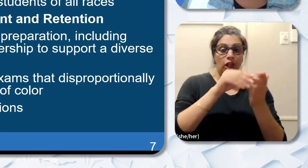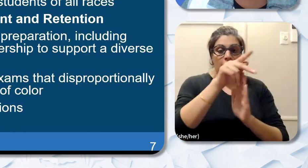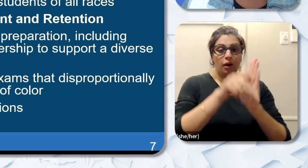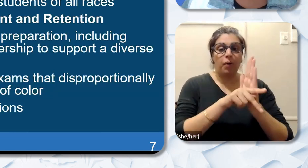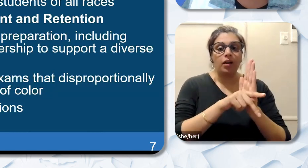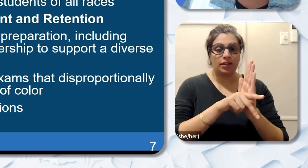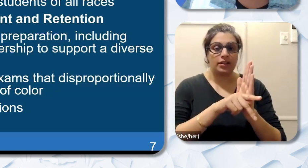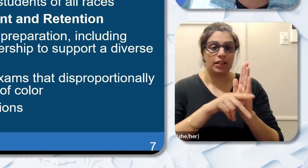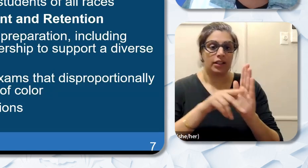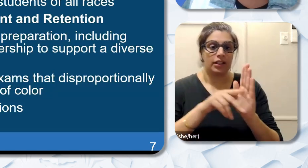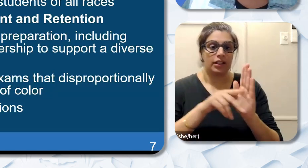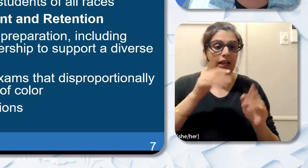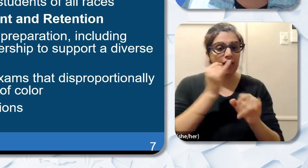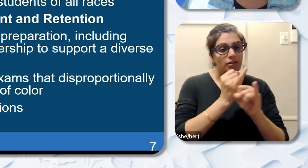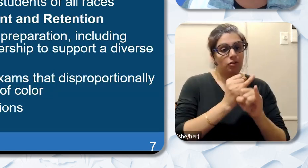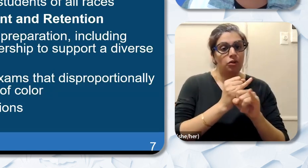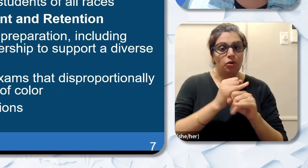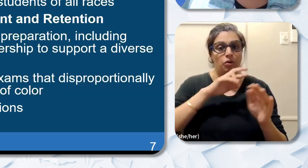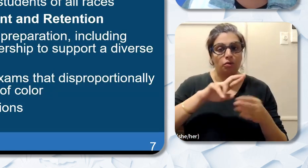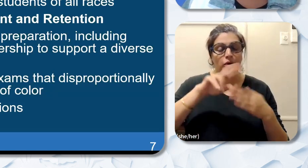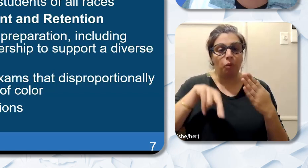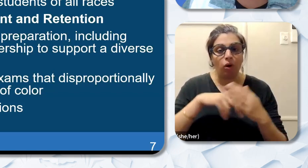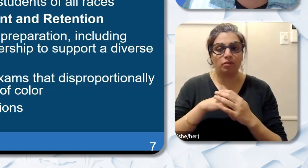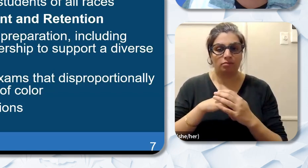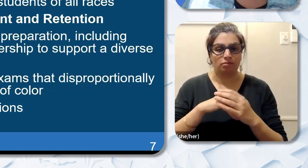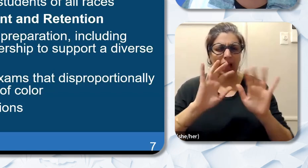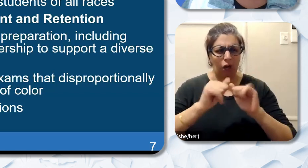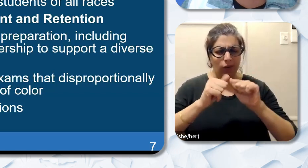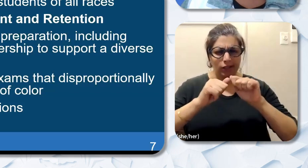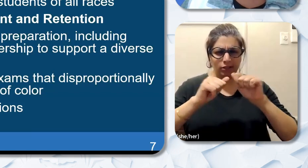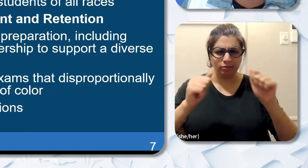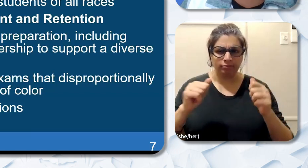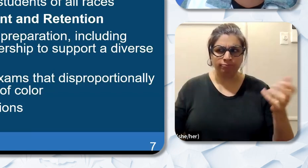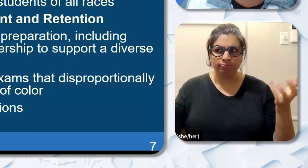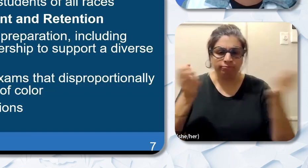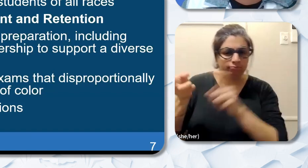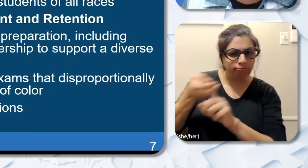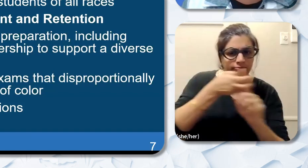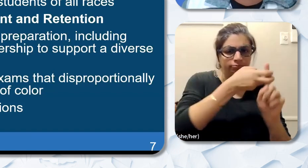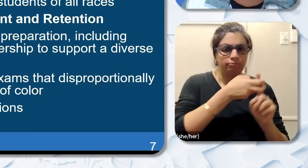The Teaching Profession How to Recruit and Retain Teachers of Color” by Desiree Carver Thomas her